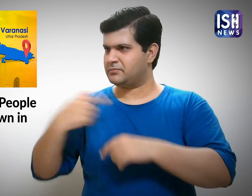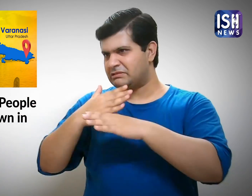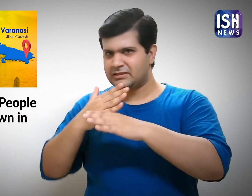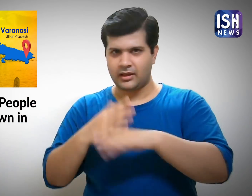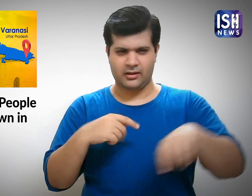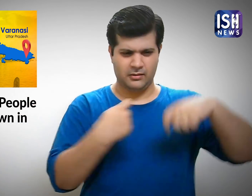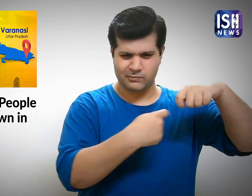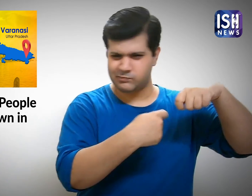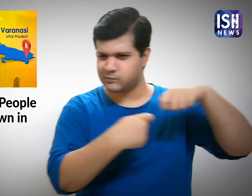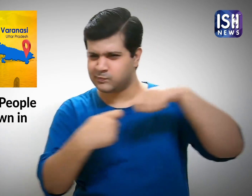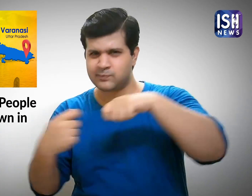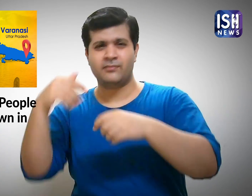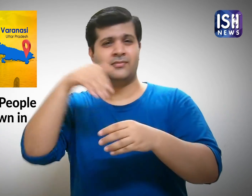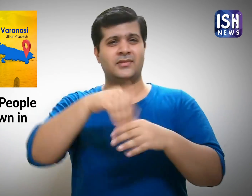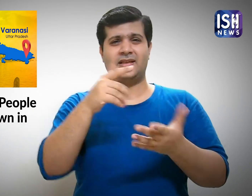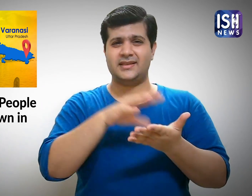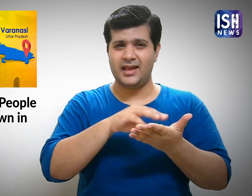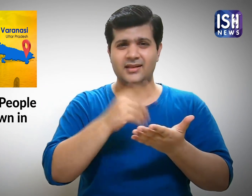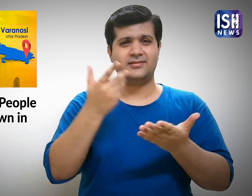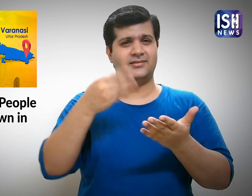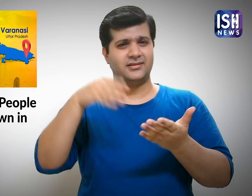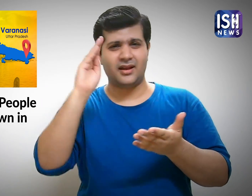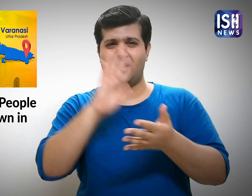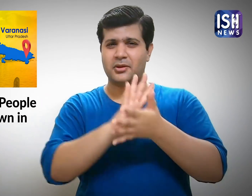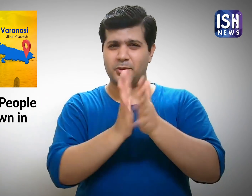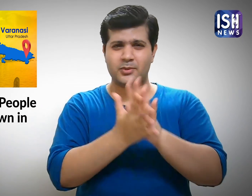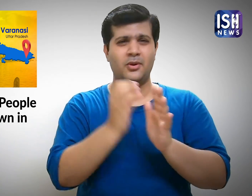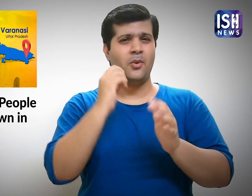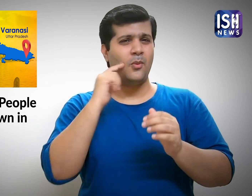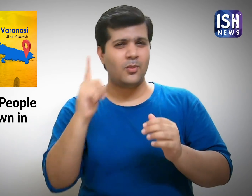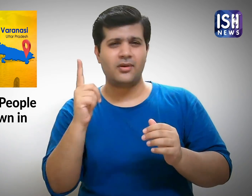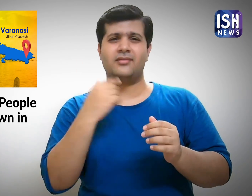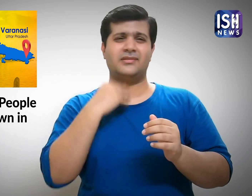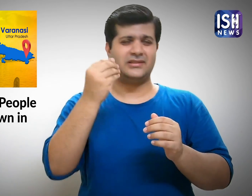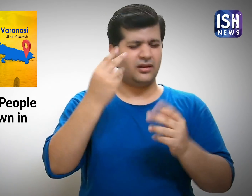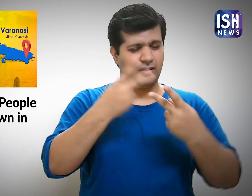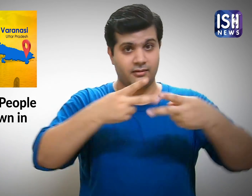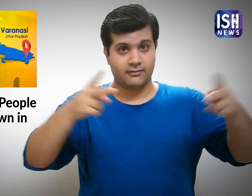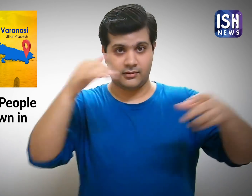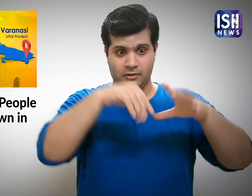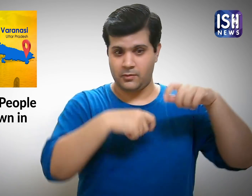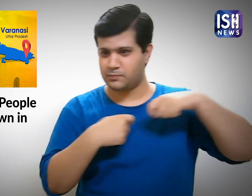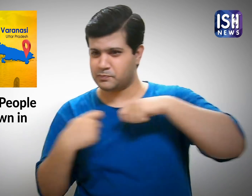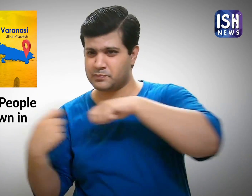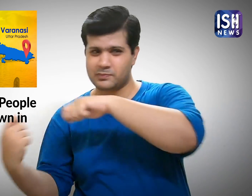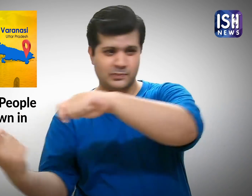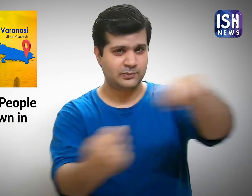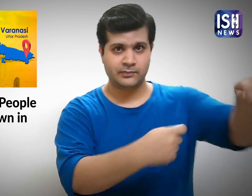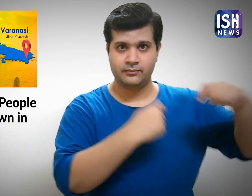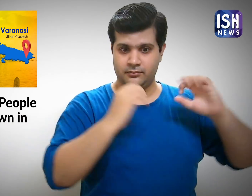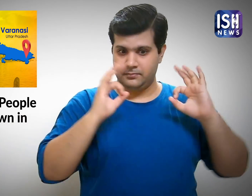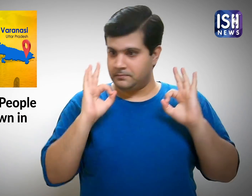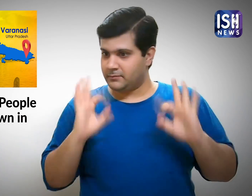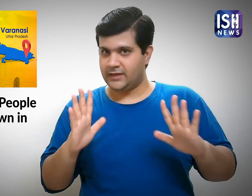They all made the food packages containing rice, dal, wheat, oil, biscuit, etc.